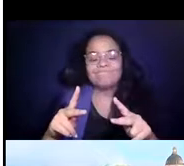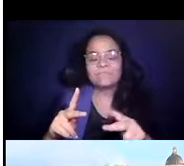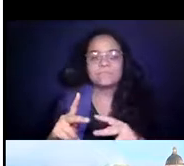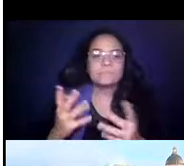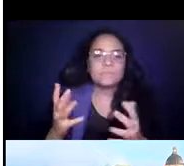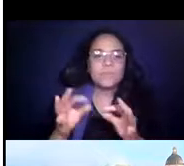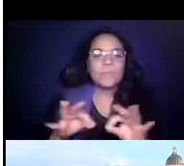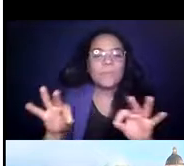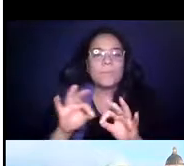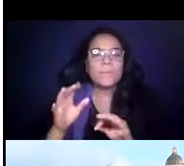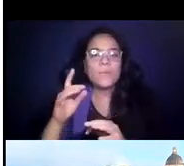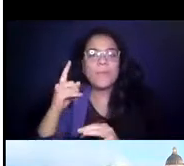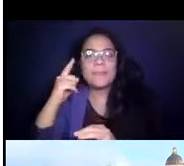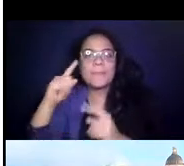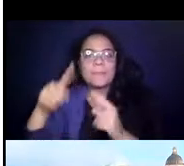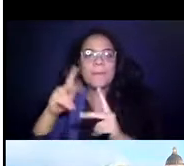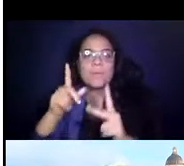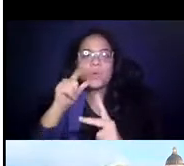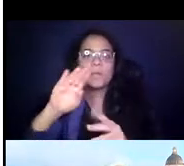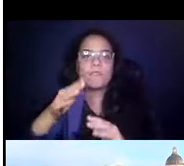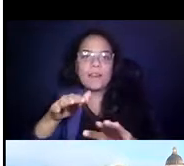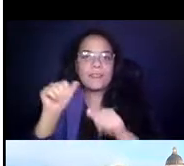who never left transit, like people who do not own a car